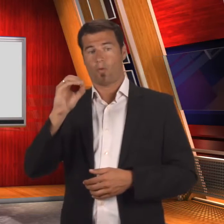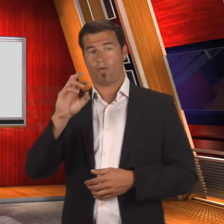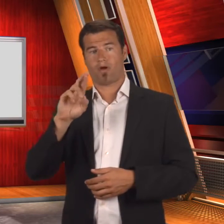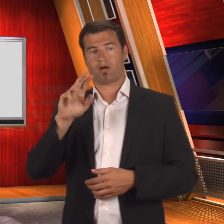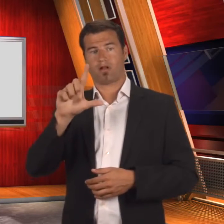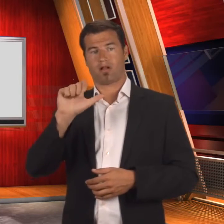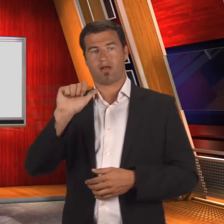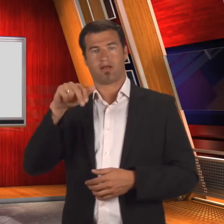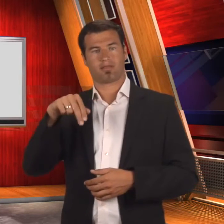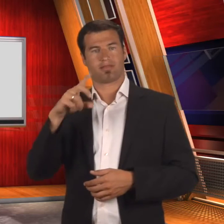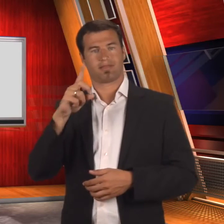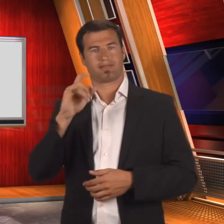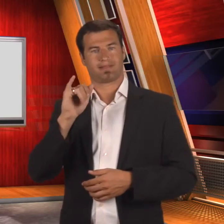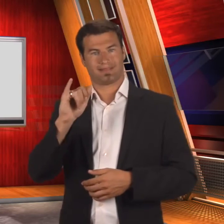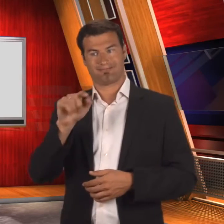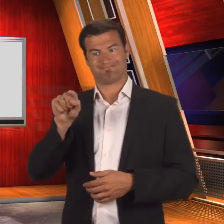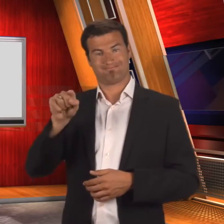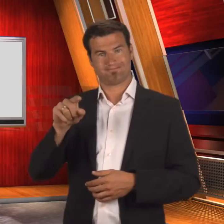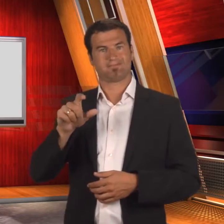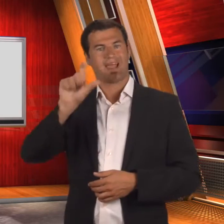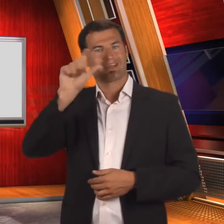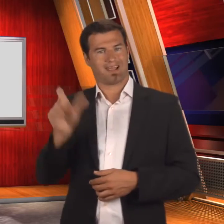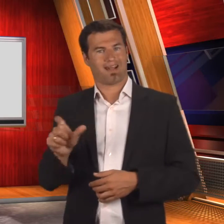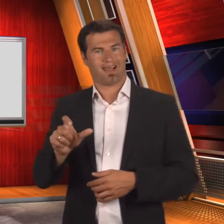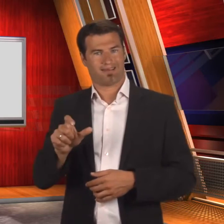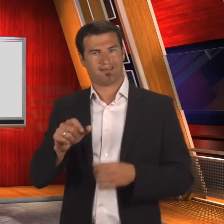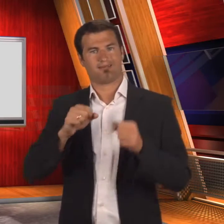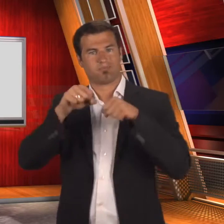to compete in the Olympics was Carlo Orlandi,